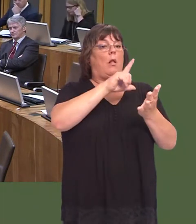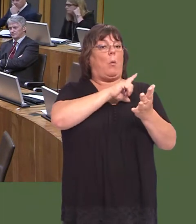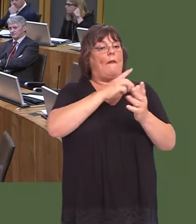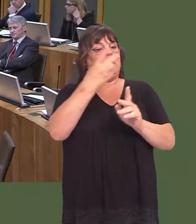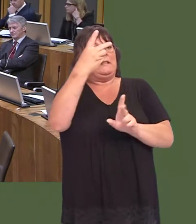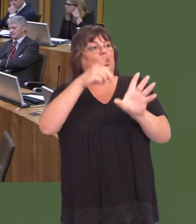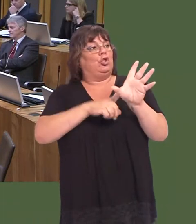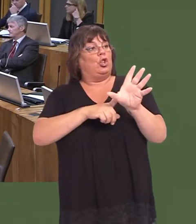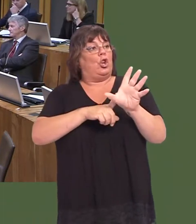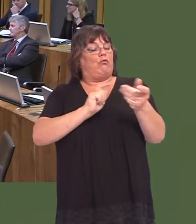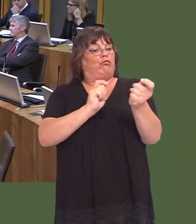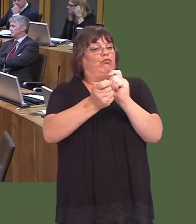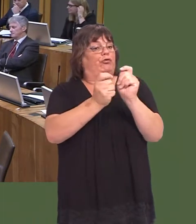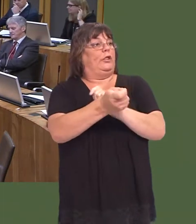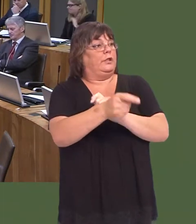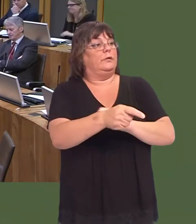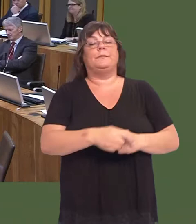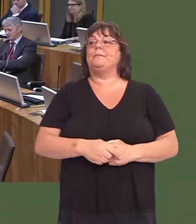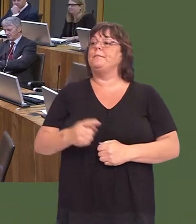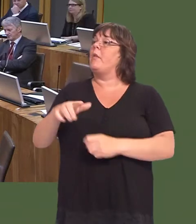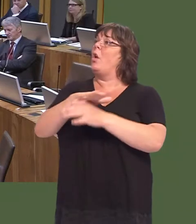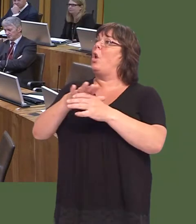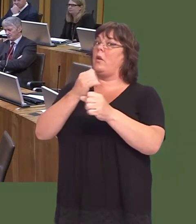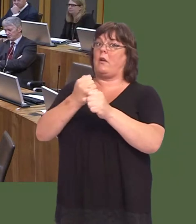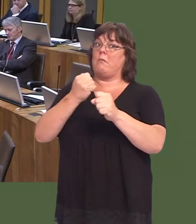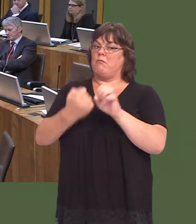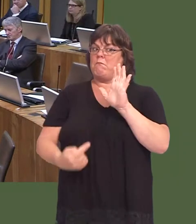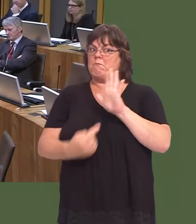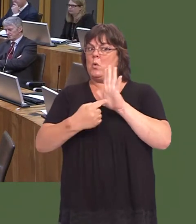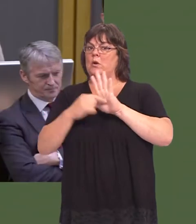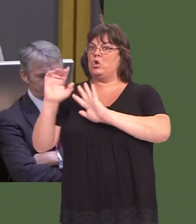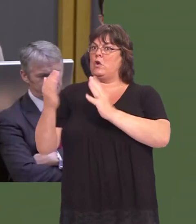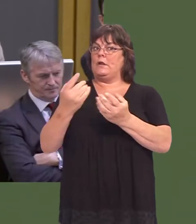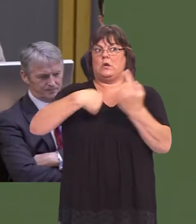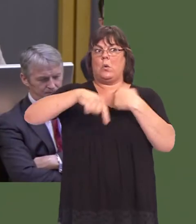John Griffiths: First Minister, local authorities deliver key services to our communities, so